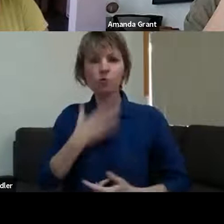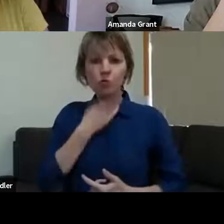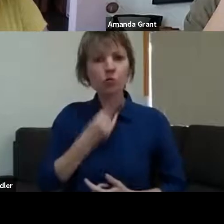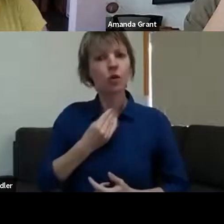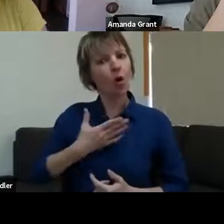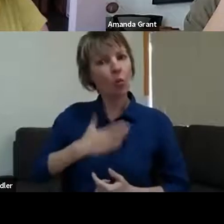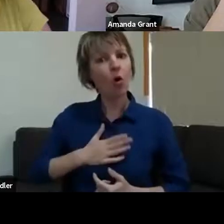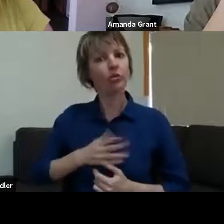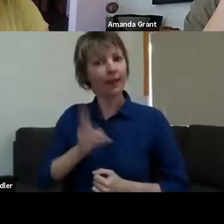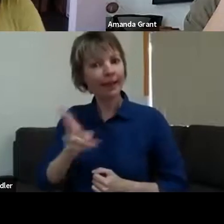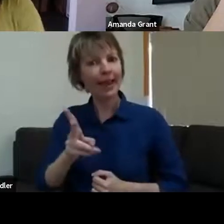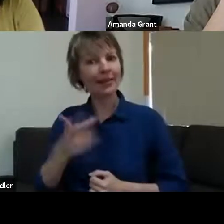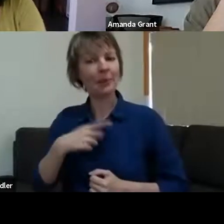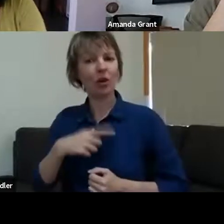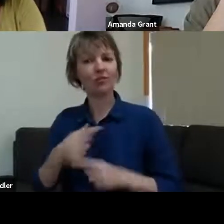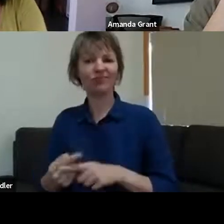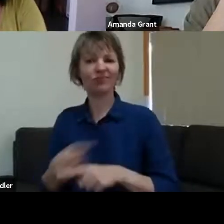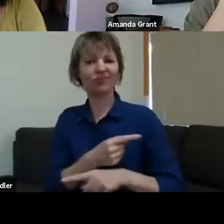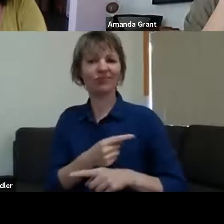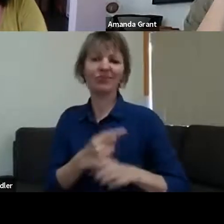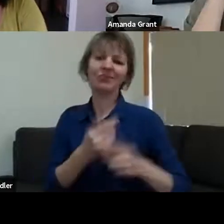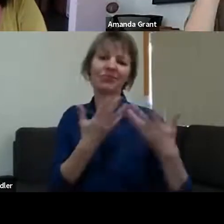the fire. >> AMANDA GRANT: Mmm. Beautiful. >> CHRISTOPHER COWLES: